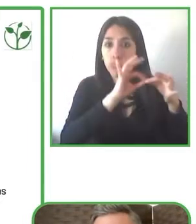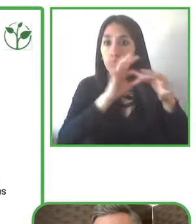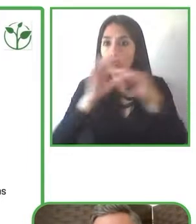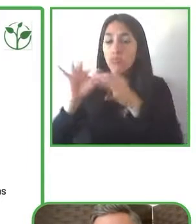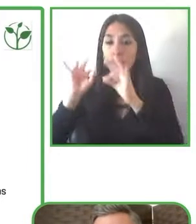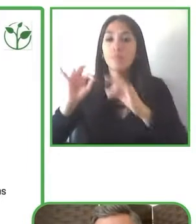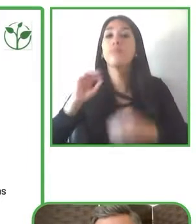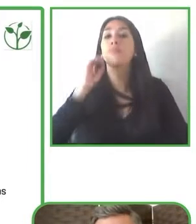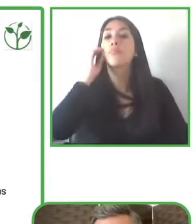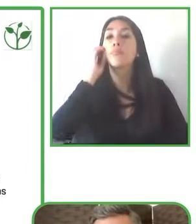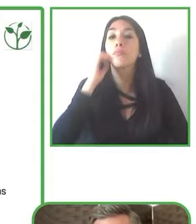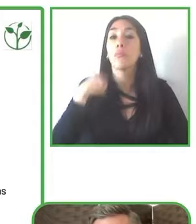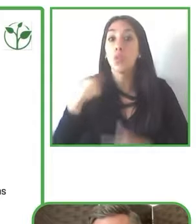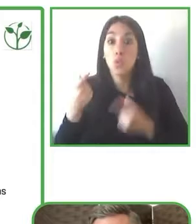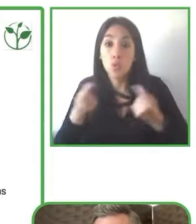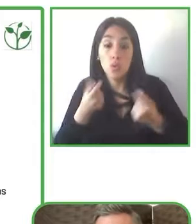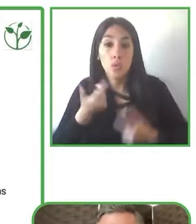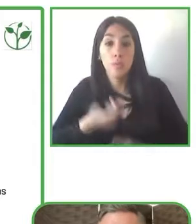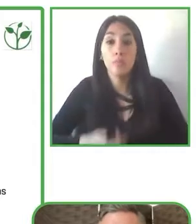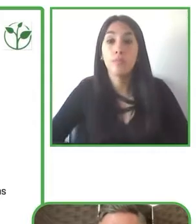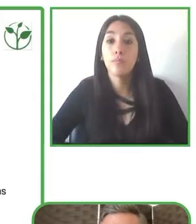of their experiences, so they had already done